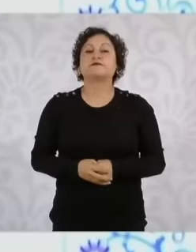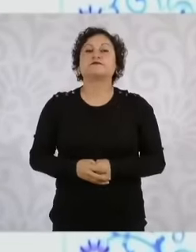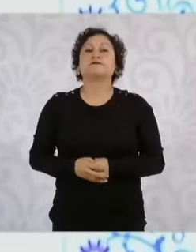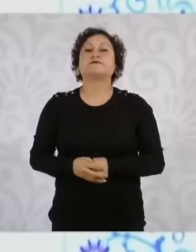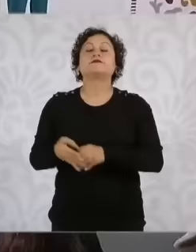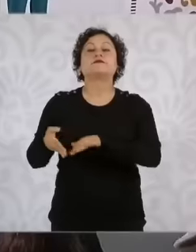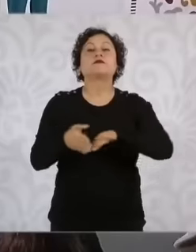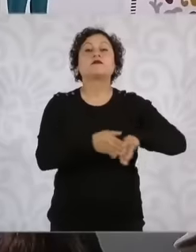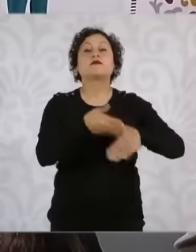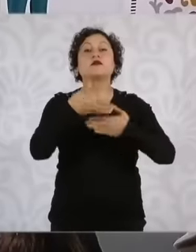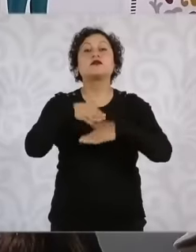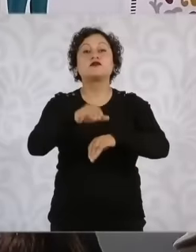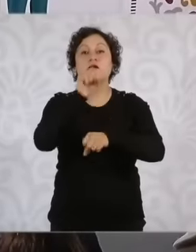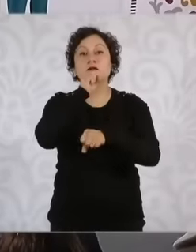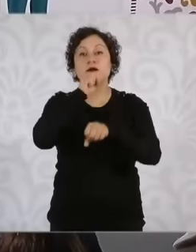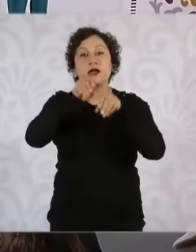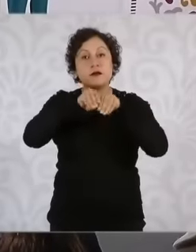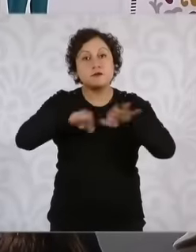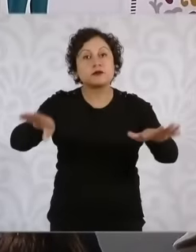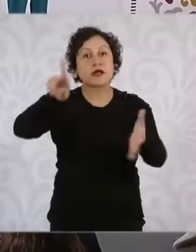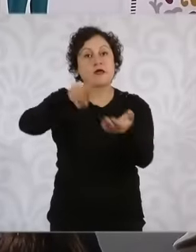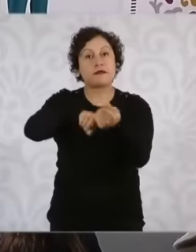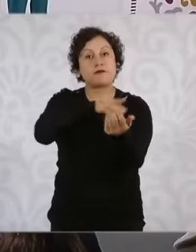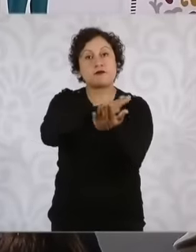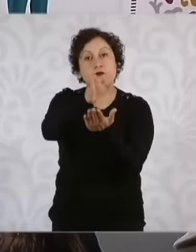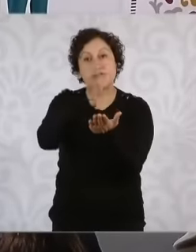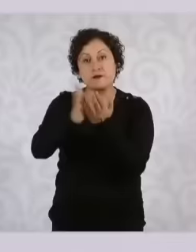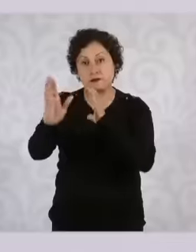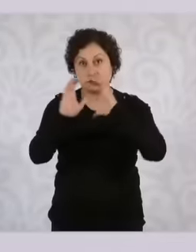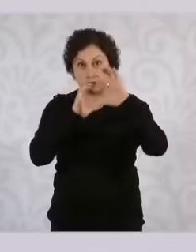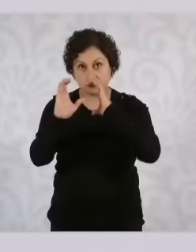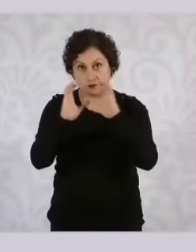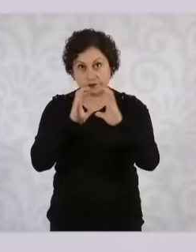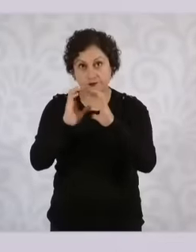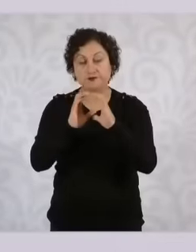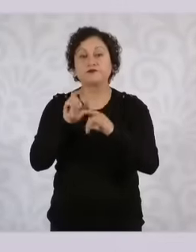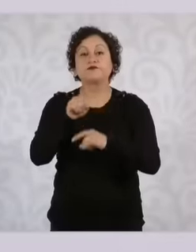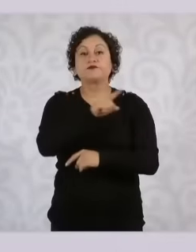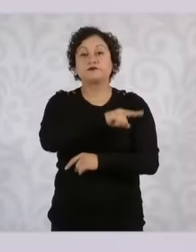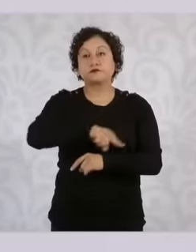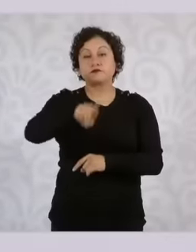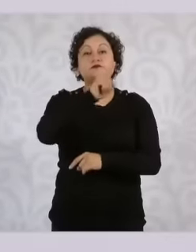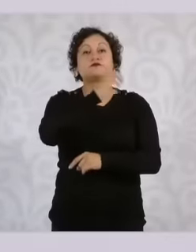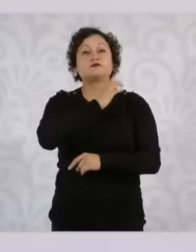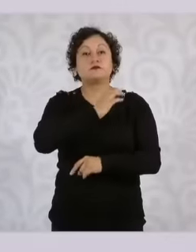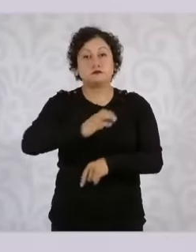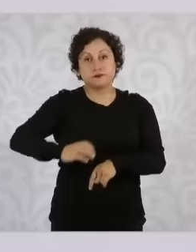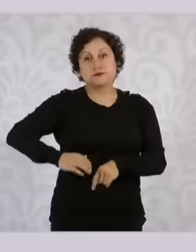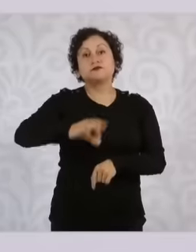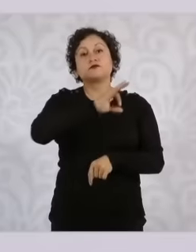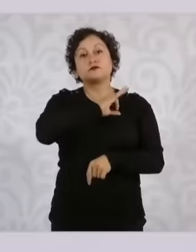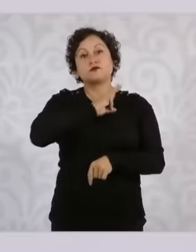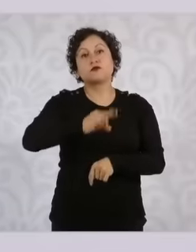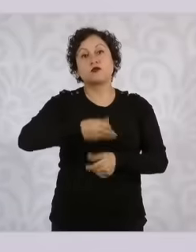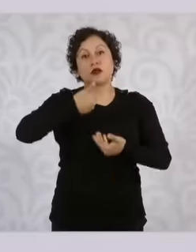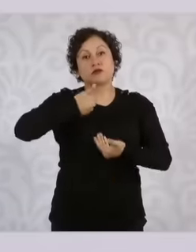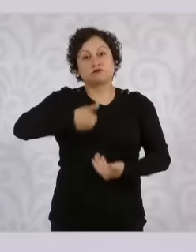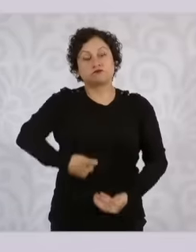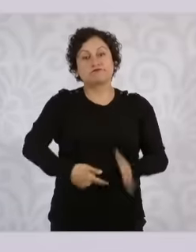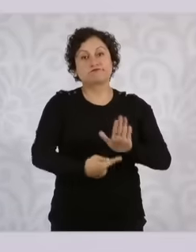and the media, the candidates may disseminate their career. professional merits